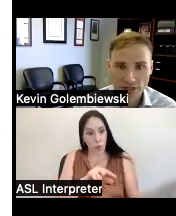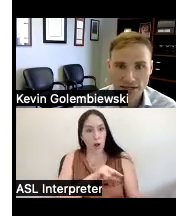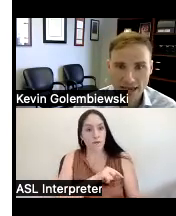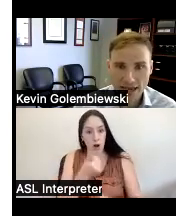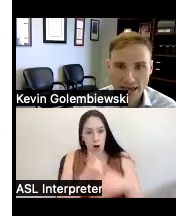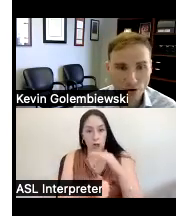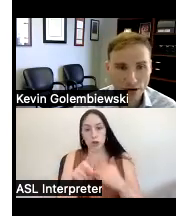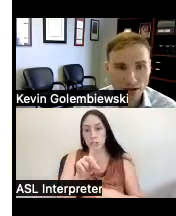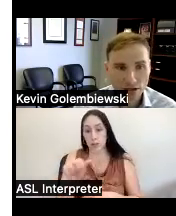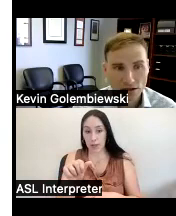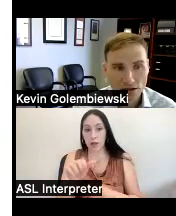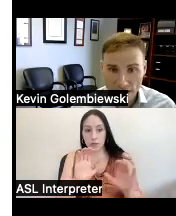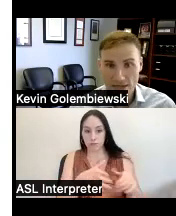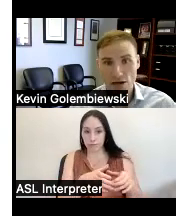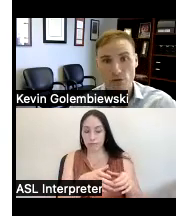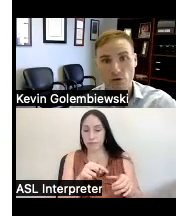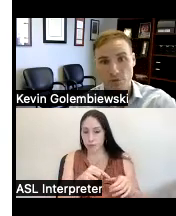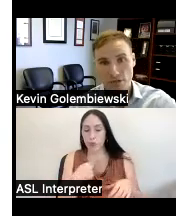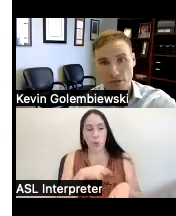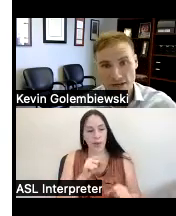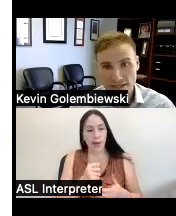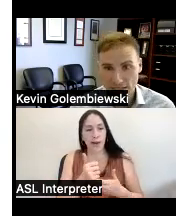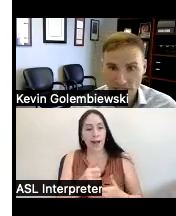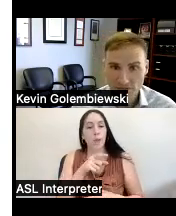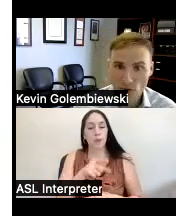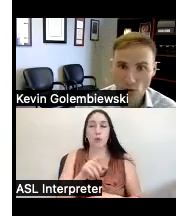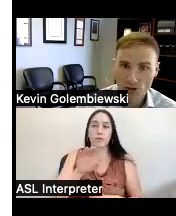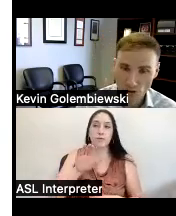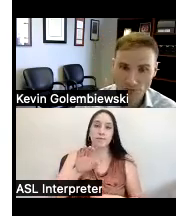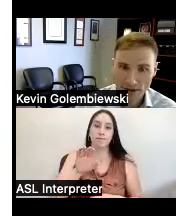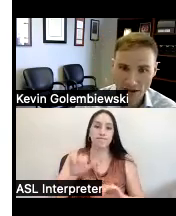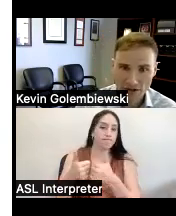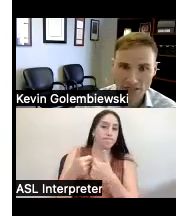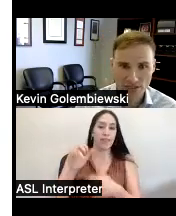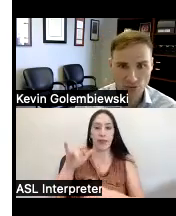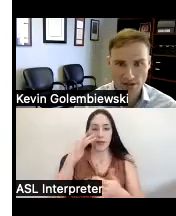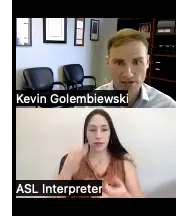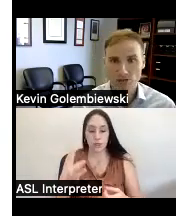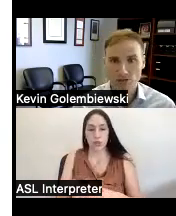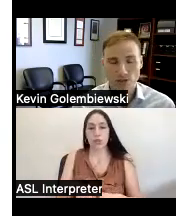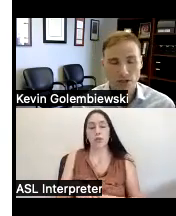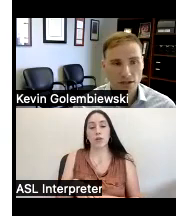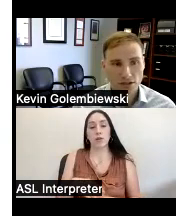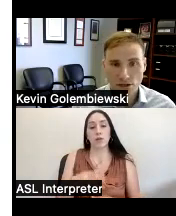related category we could help you appeal that decision or do some advocacy directly to the